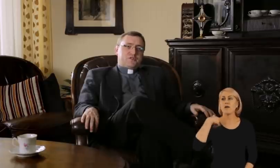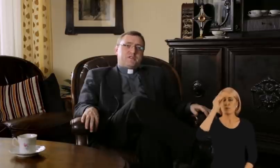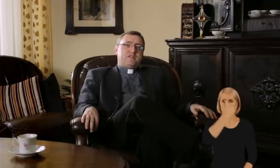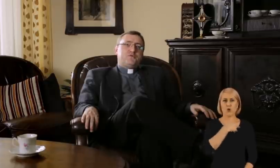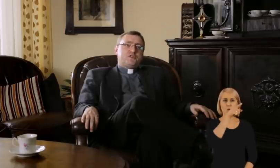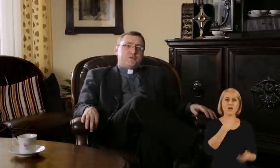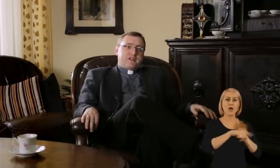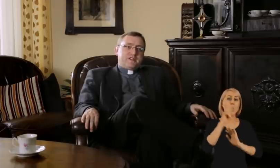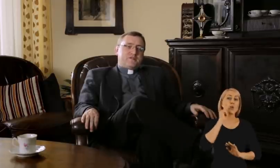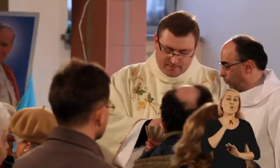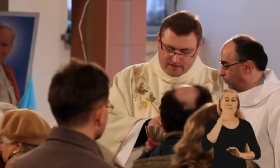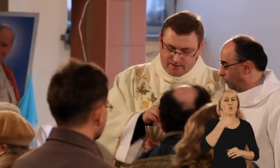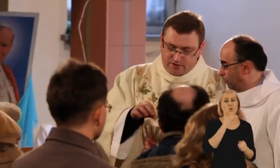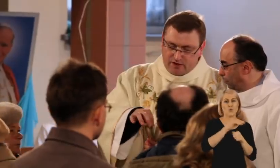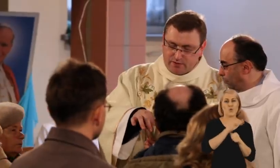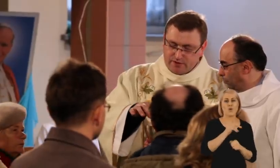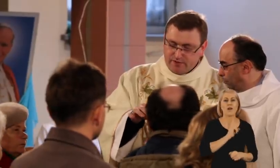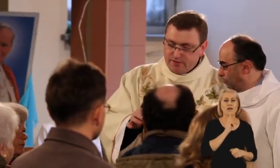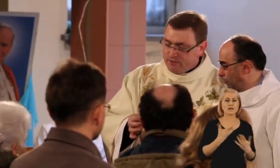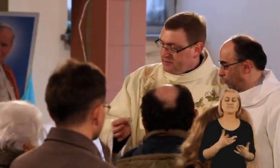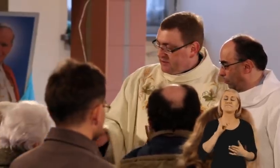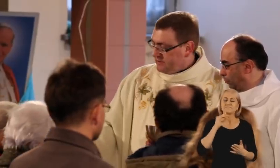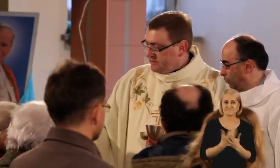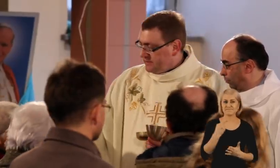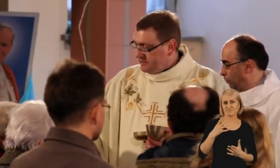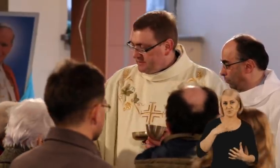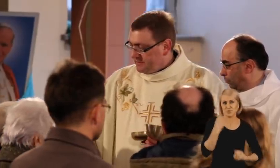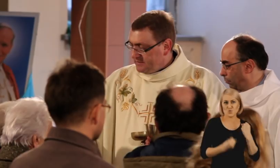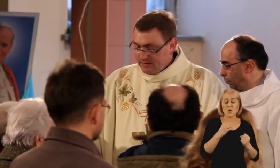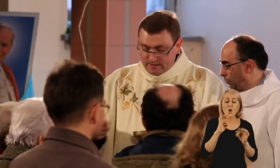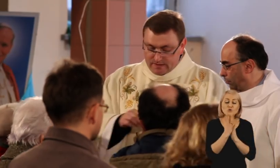I was to teach religion in a school for the Deaf. It was through conversations